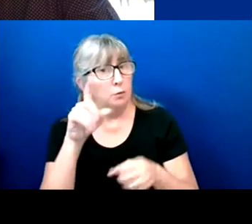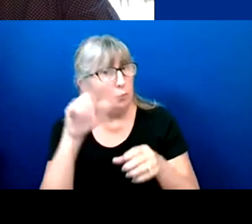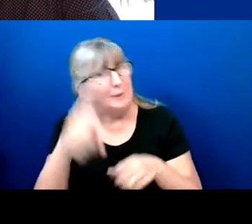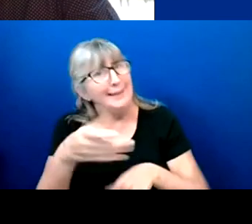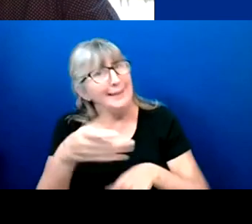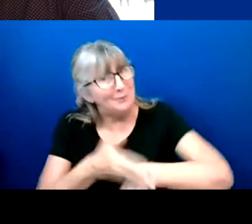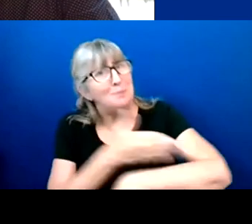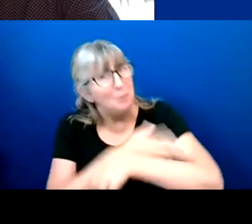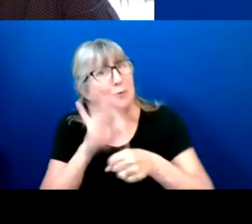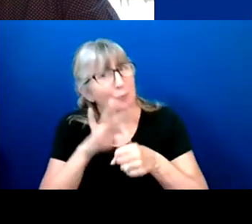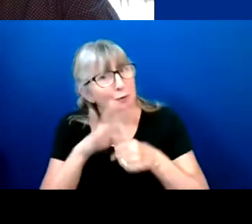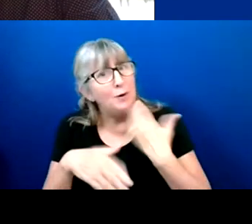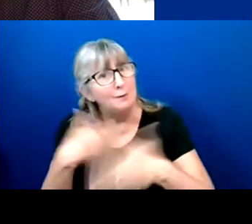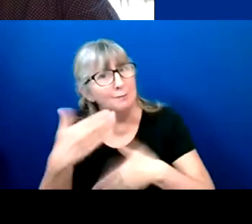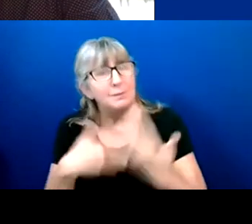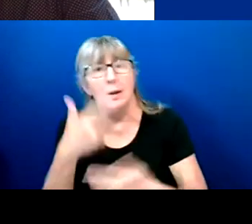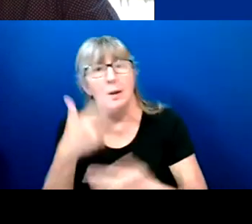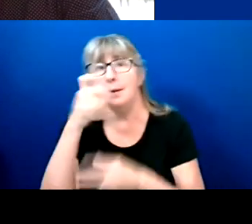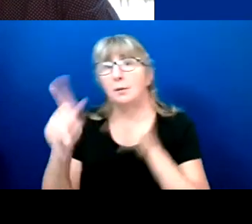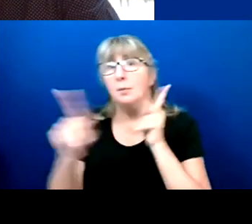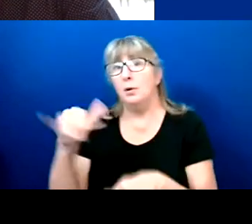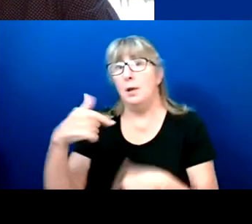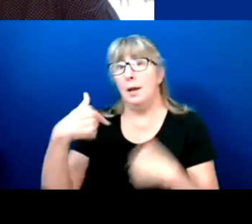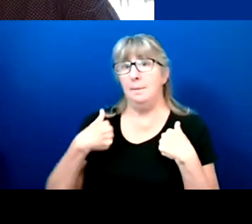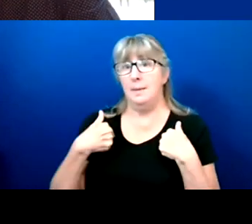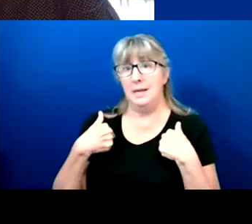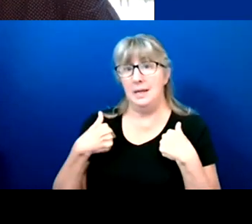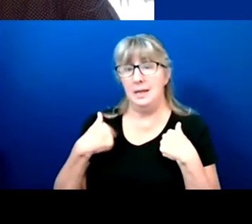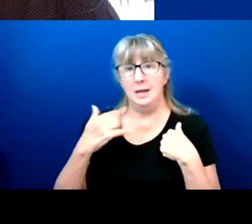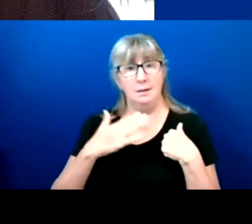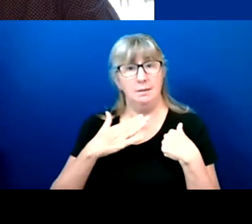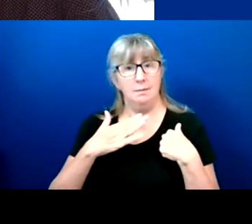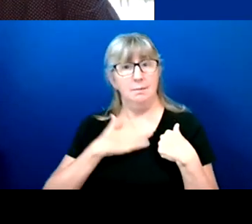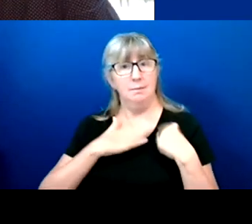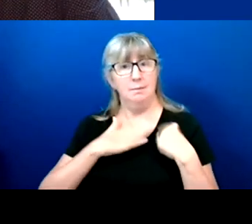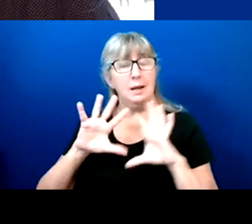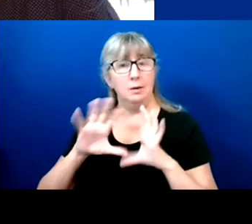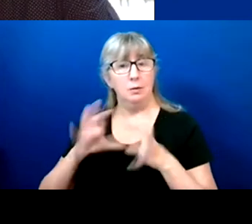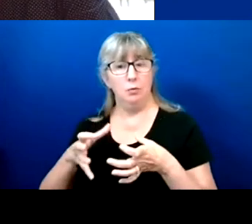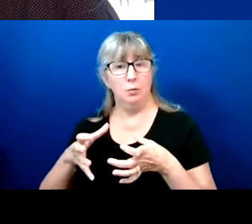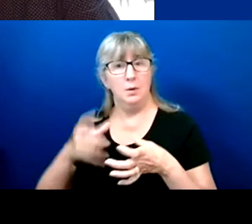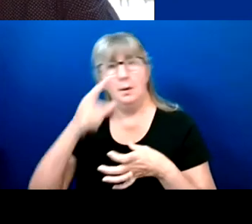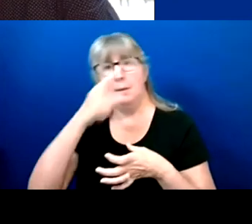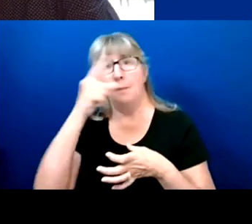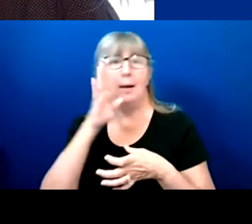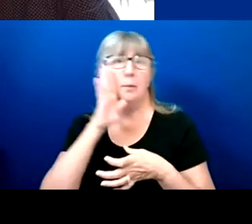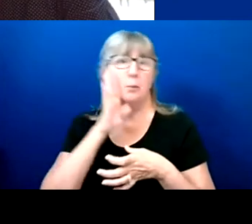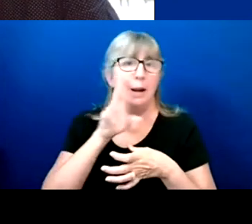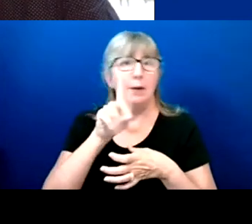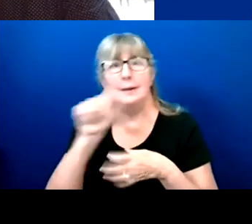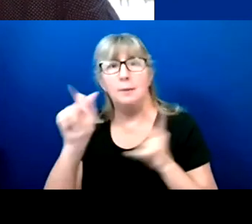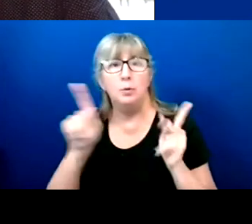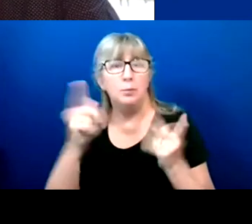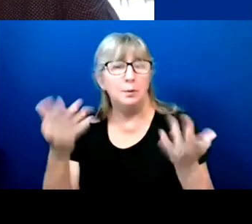Because for people like me in mind, which is Black Brown disabled folk in State of Georgia,